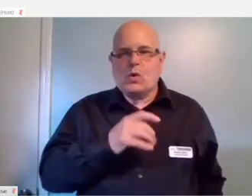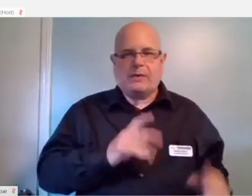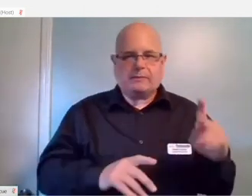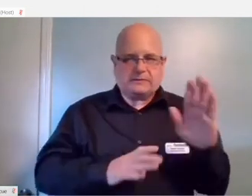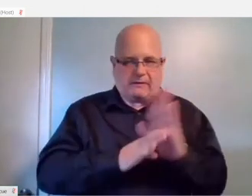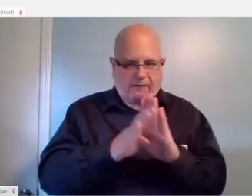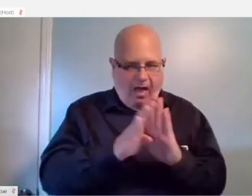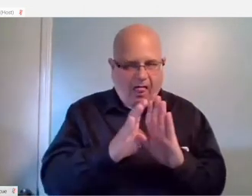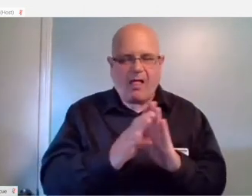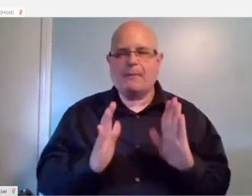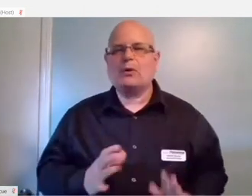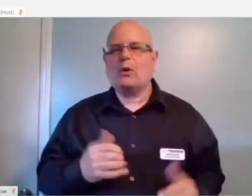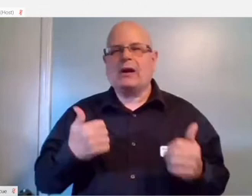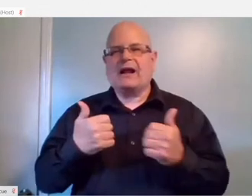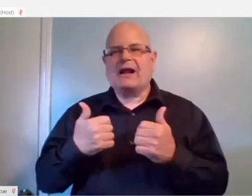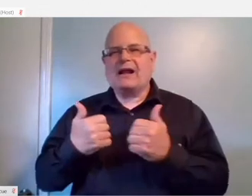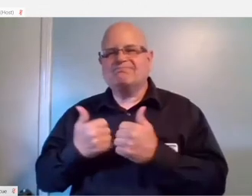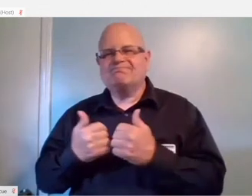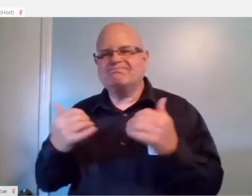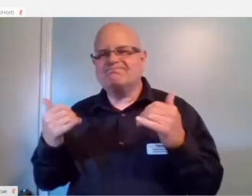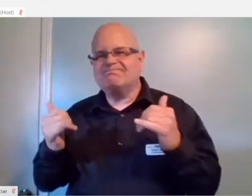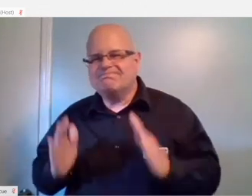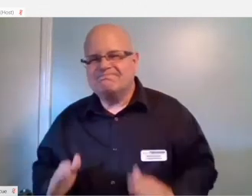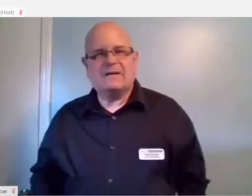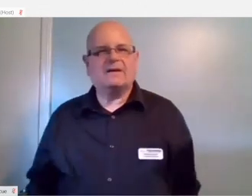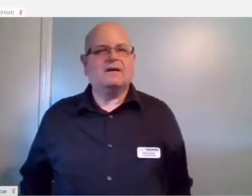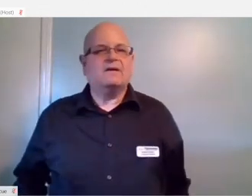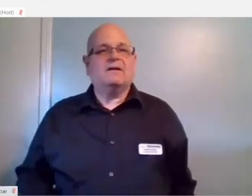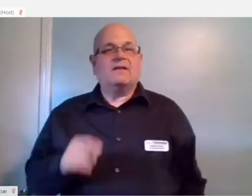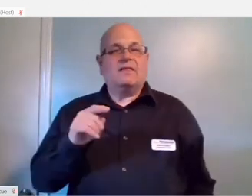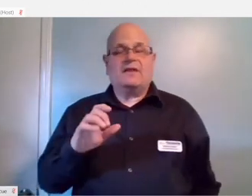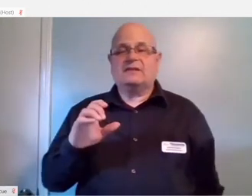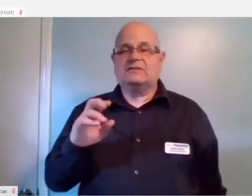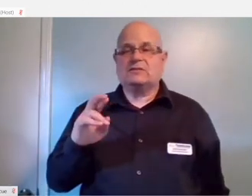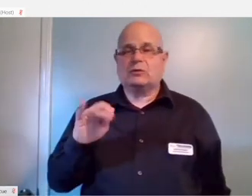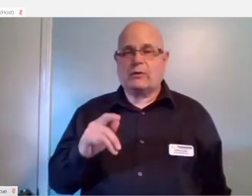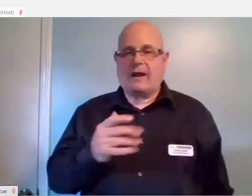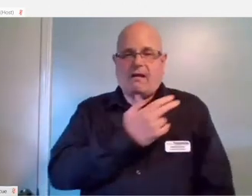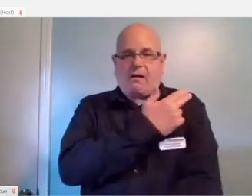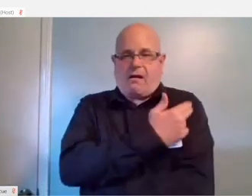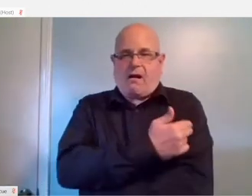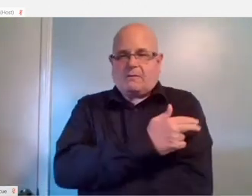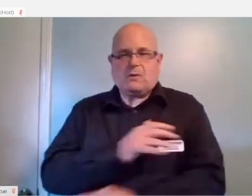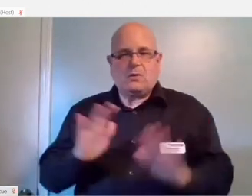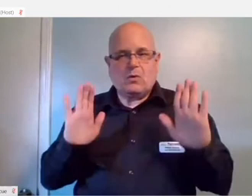And then Craig hospital, they have a wonderful gaming program, game Craig hospital, that